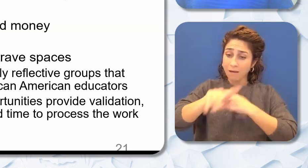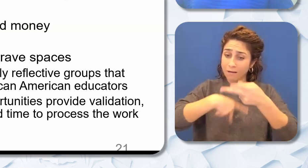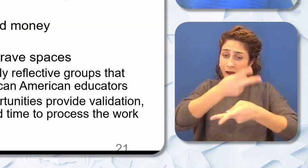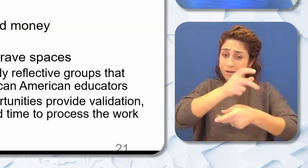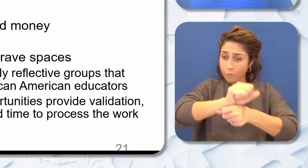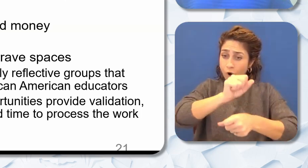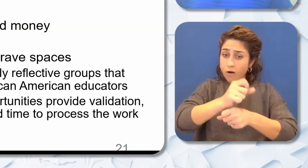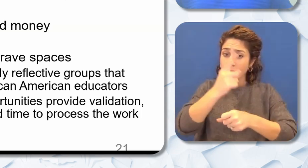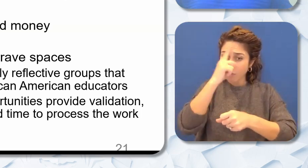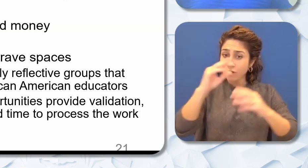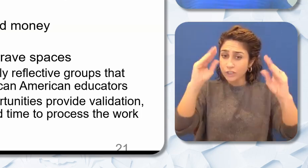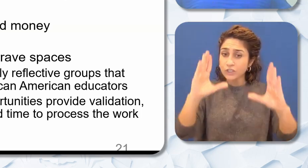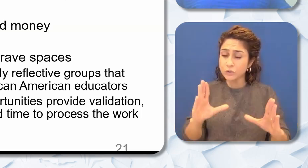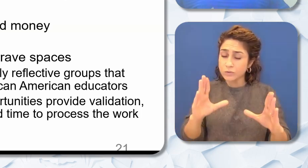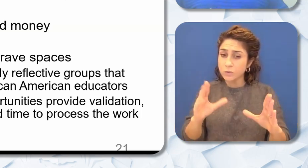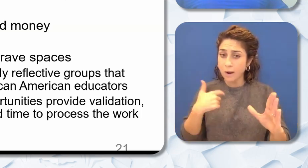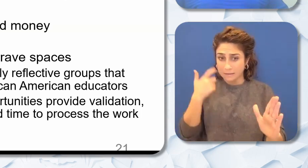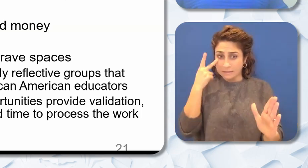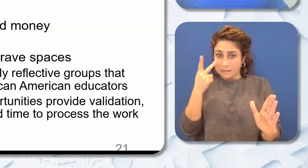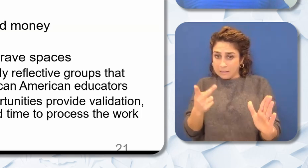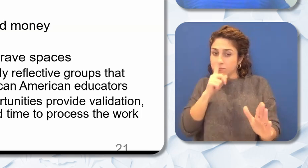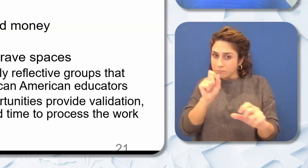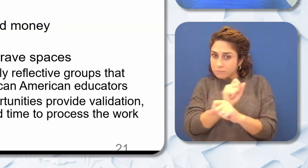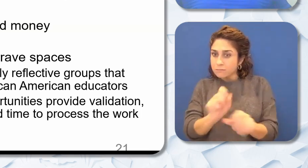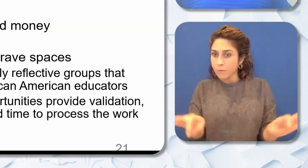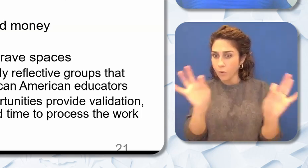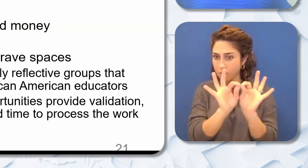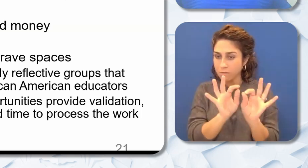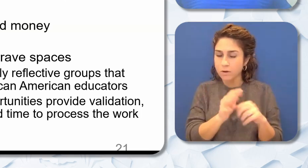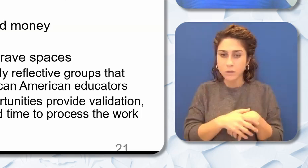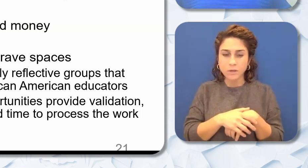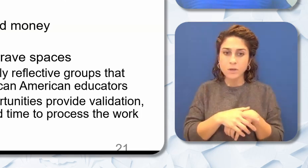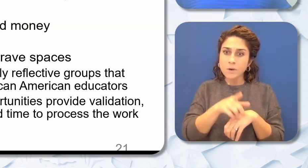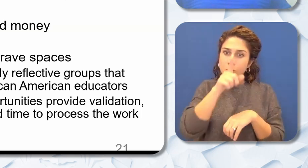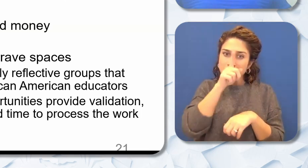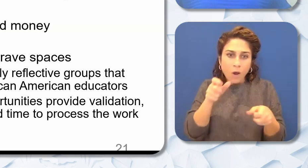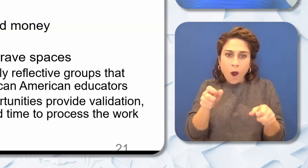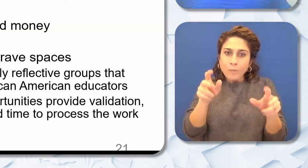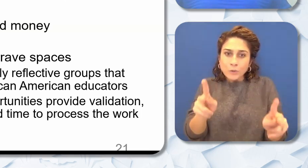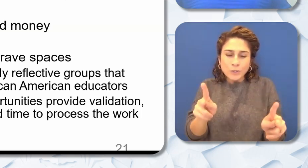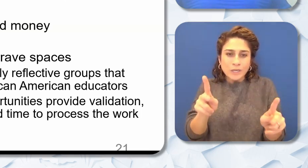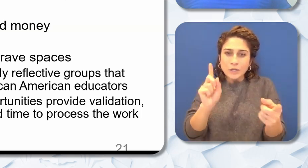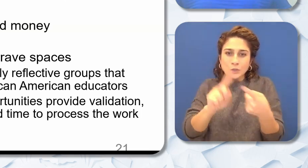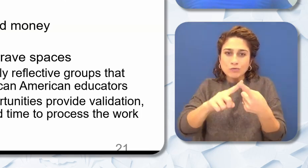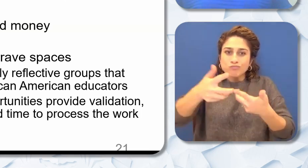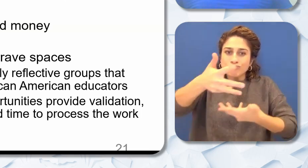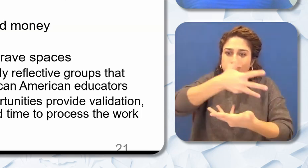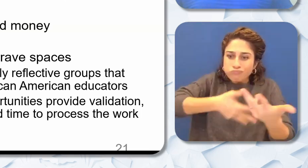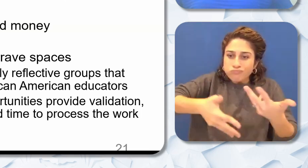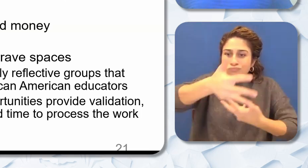groups personally. It's an opportunity just to be among people where you don't have to